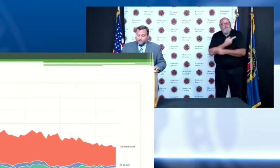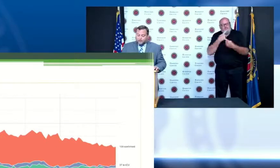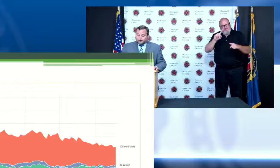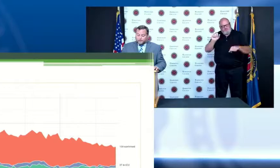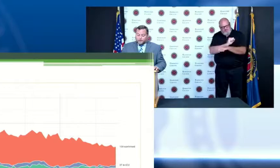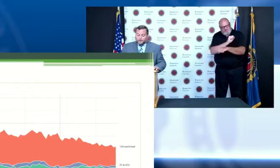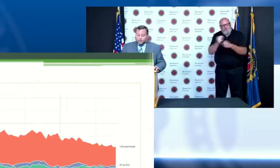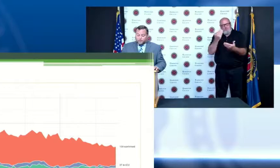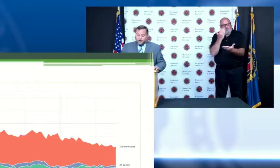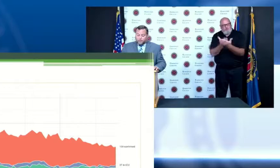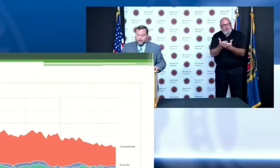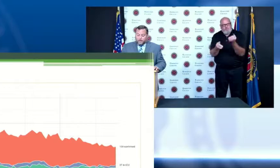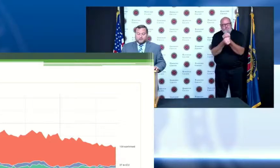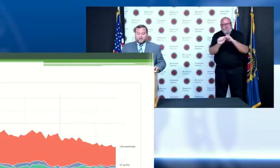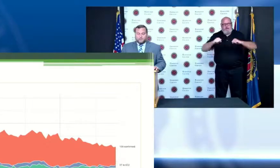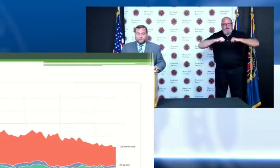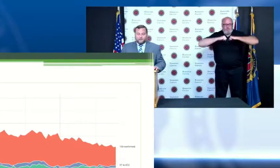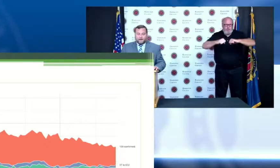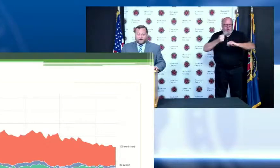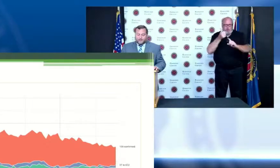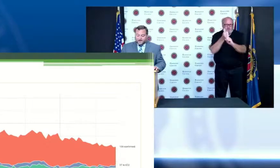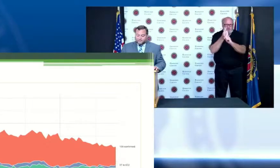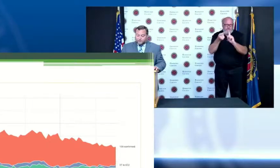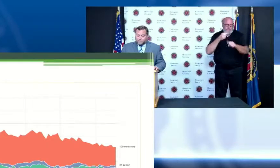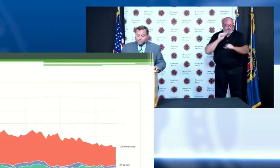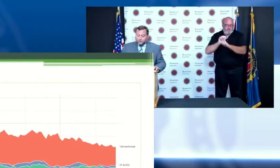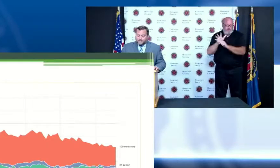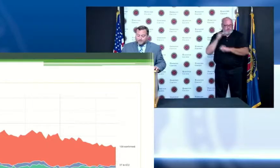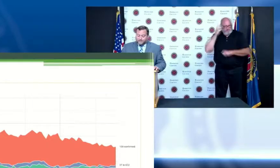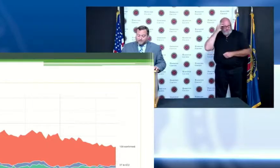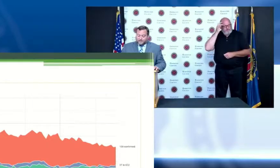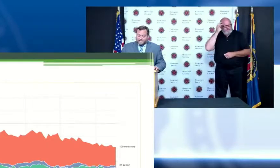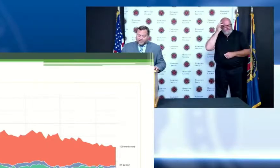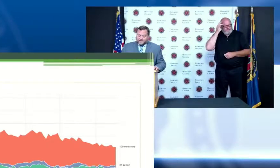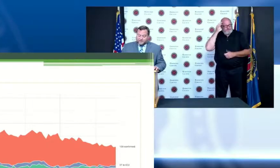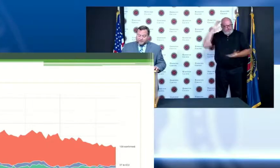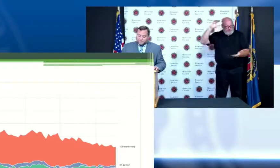nearly the number one way to keep yourself out of the hospital with Covid is to get vaccinated